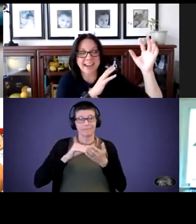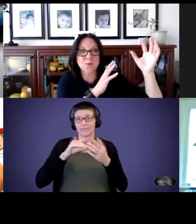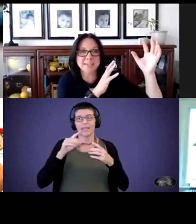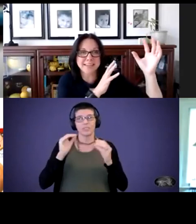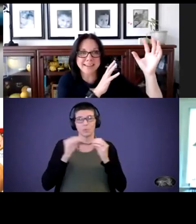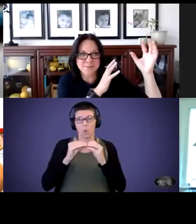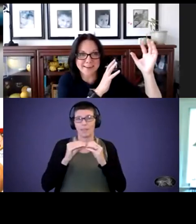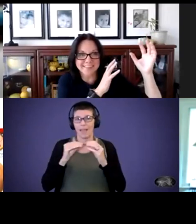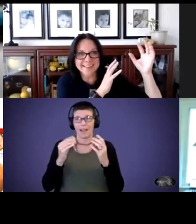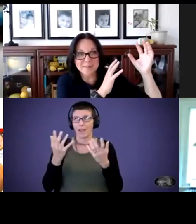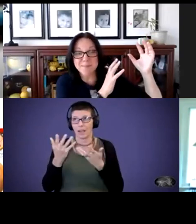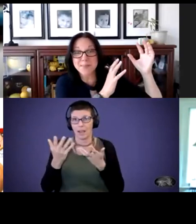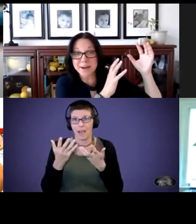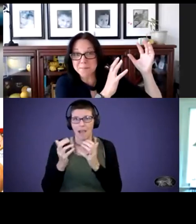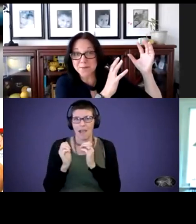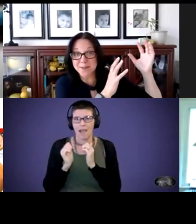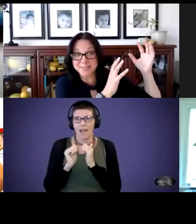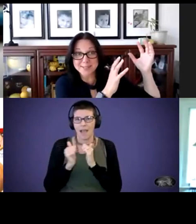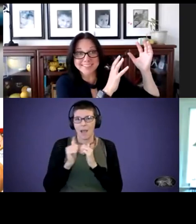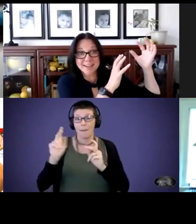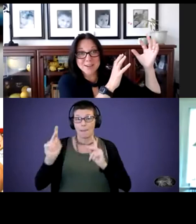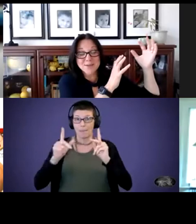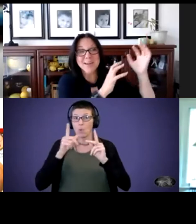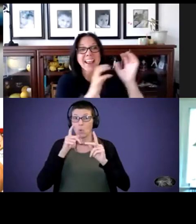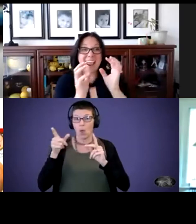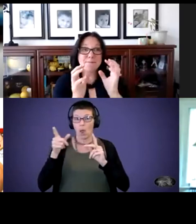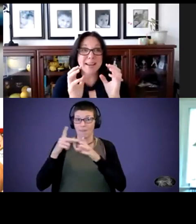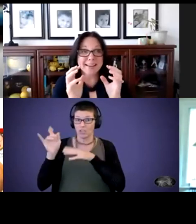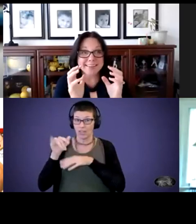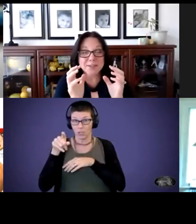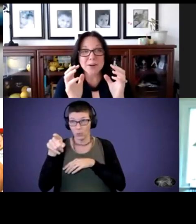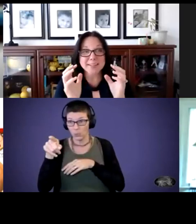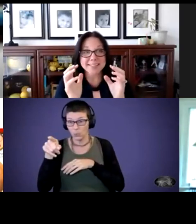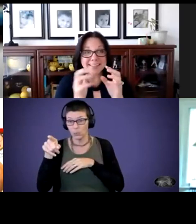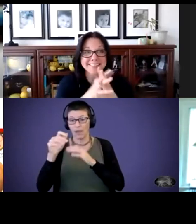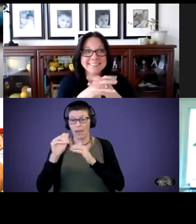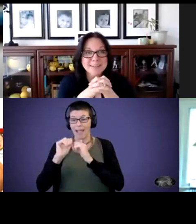do we take what the people that are professionals like you and make it and translate it and stuff.